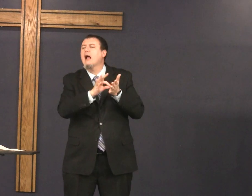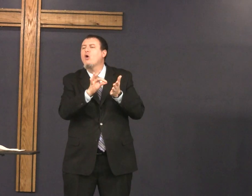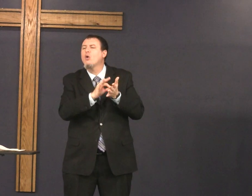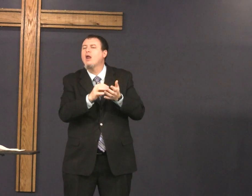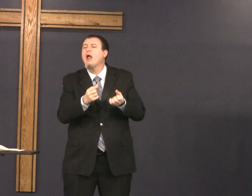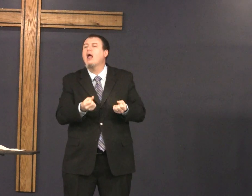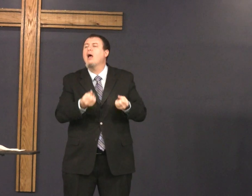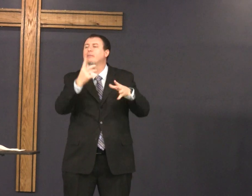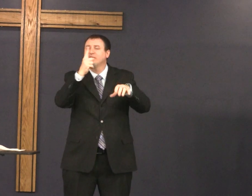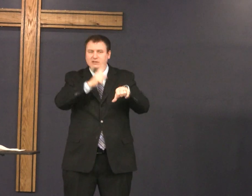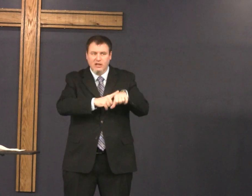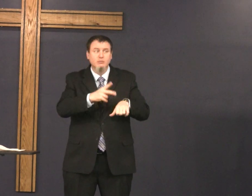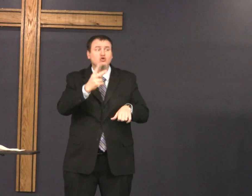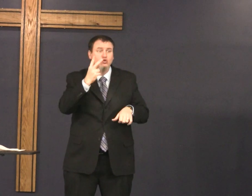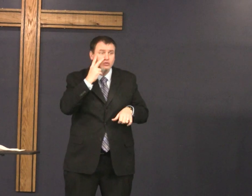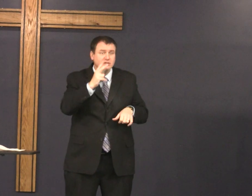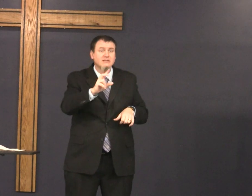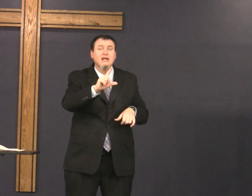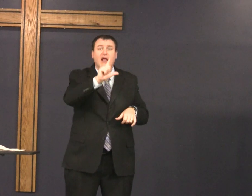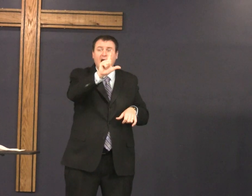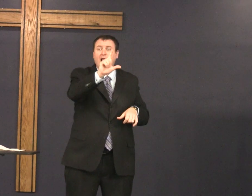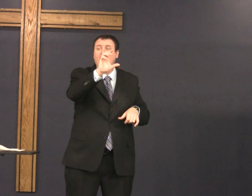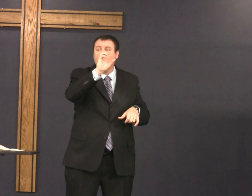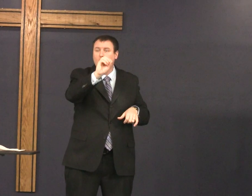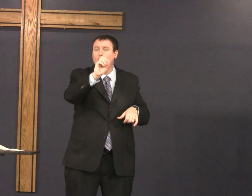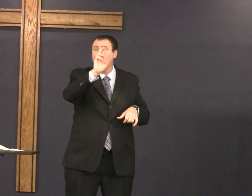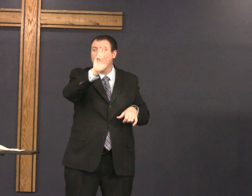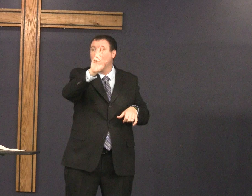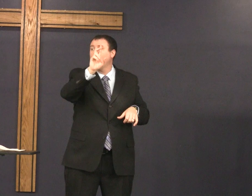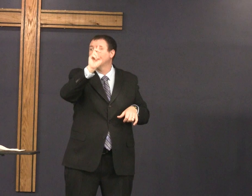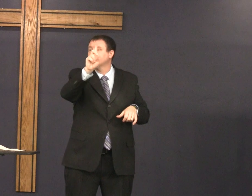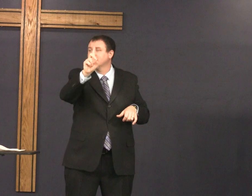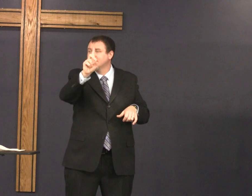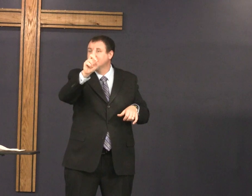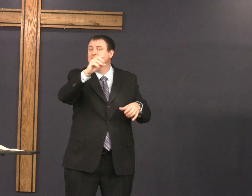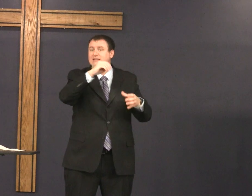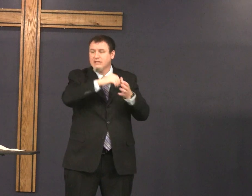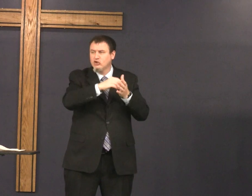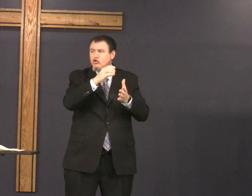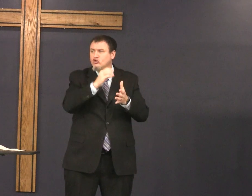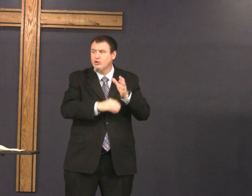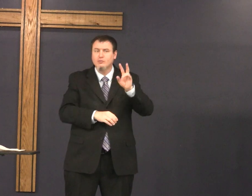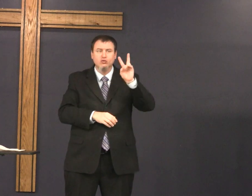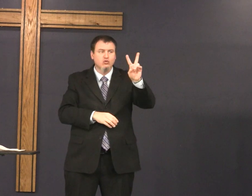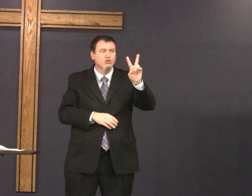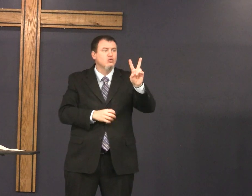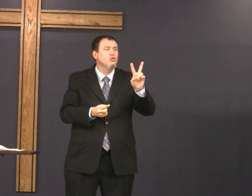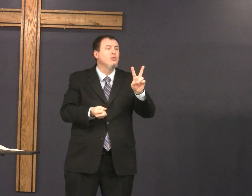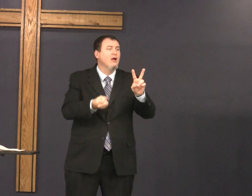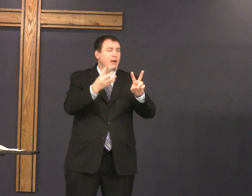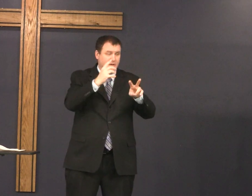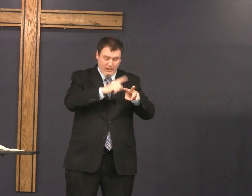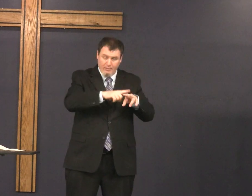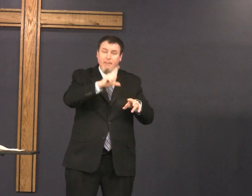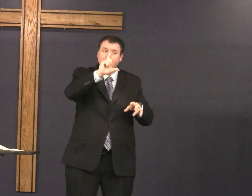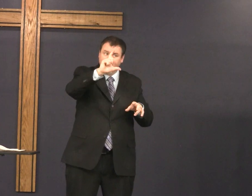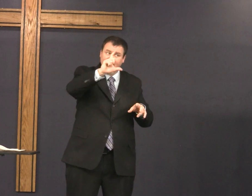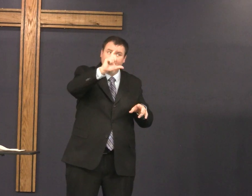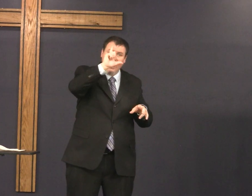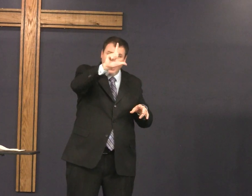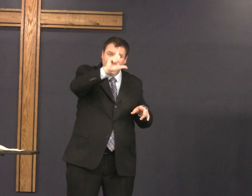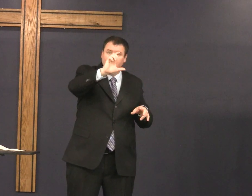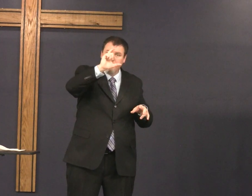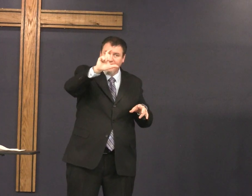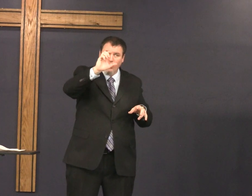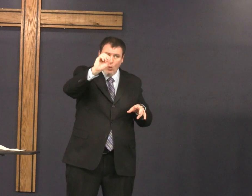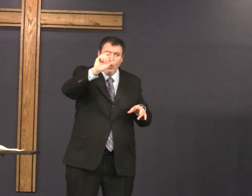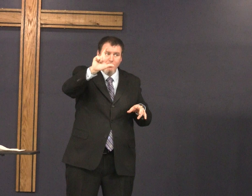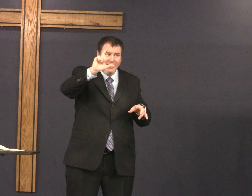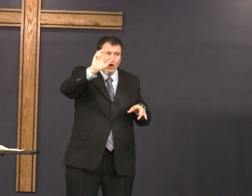and try to count how many times you see l-o-r-d in chapter two in capital letters